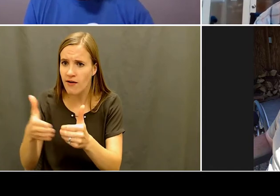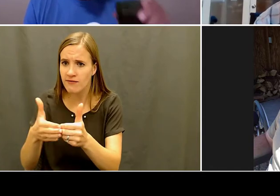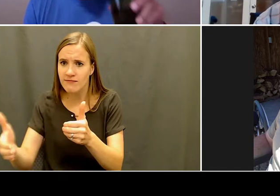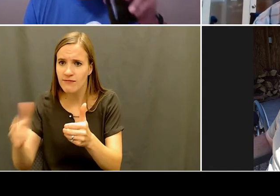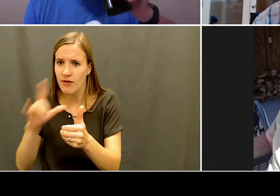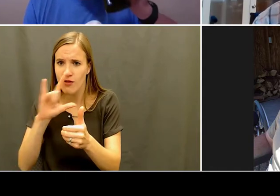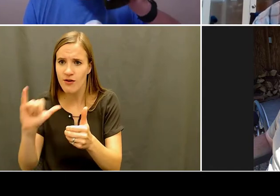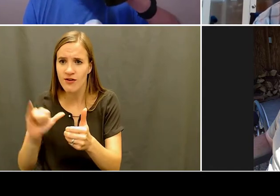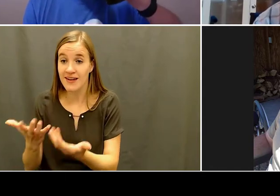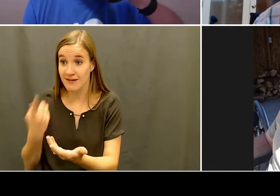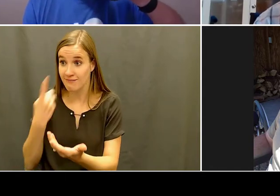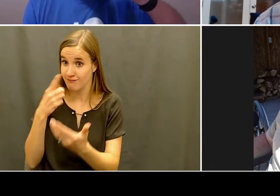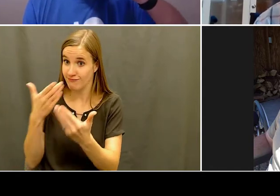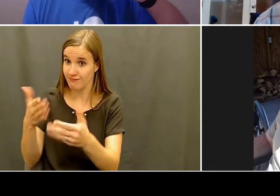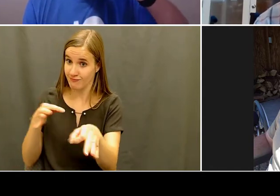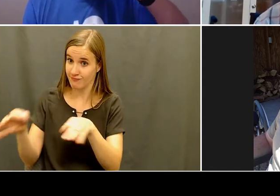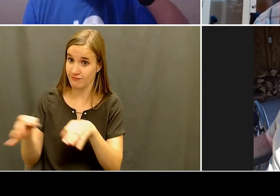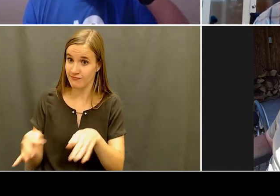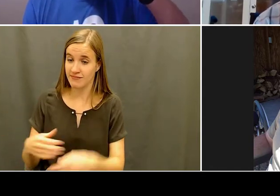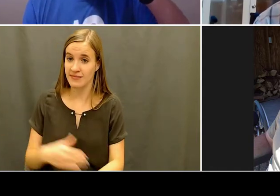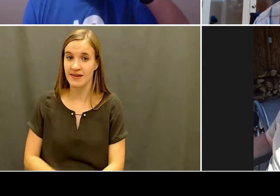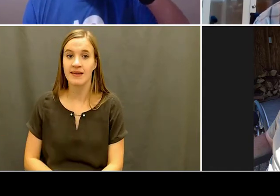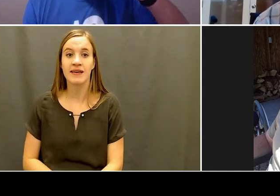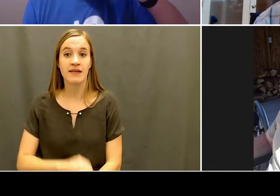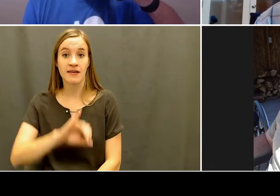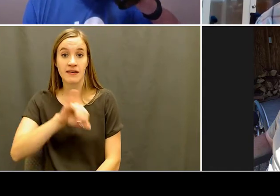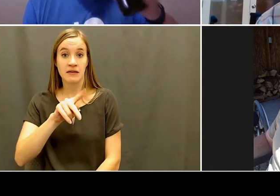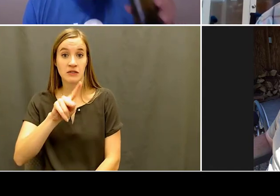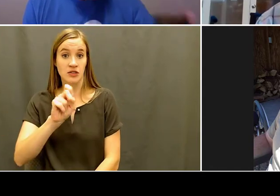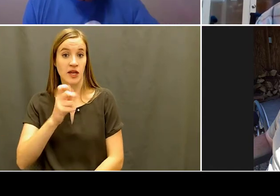sports camp. And it I mean, it opened up a lot of different